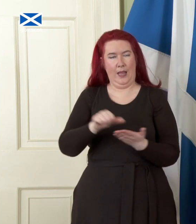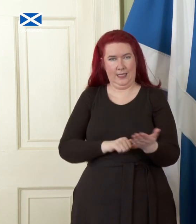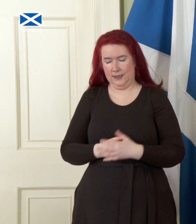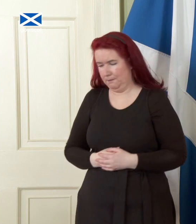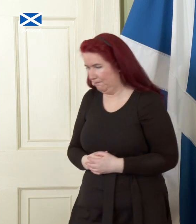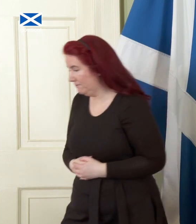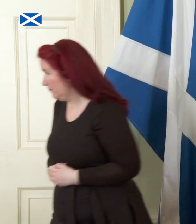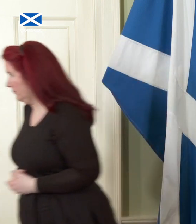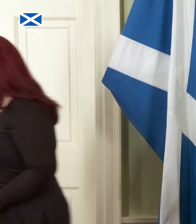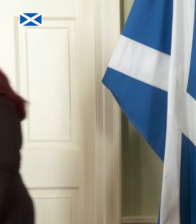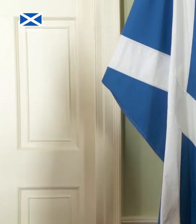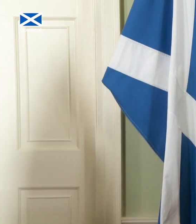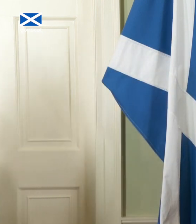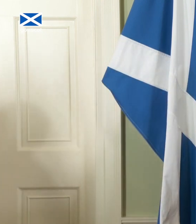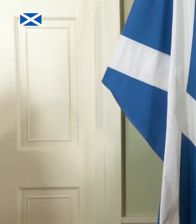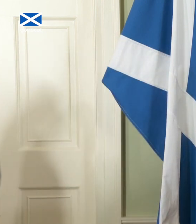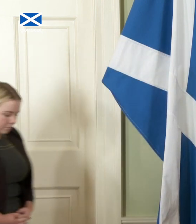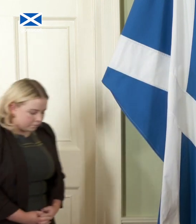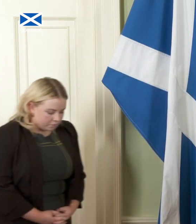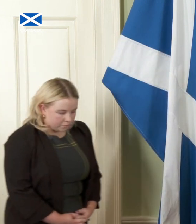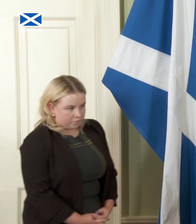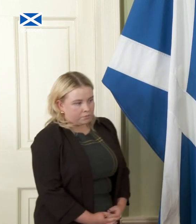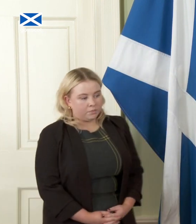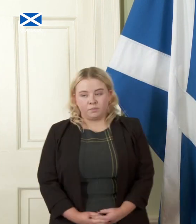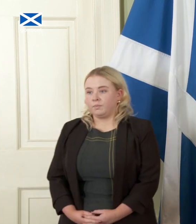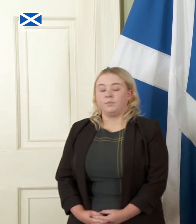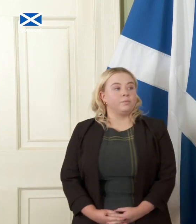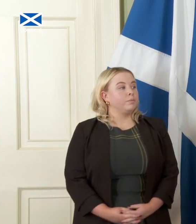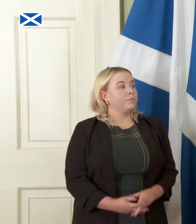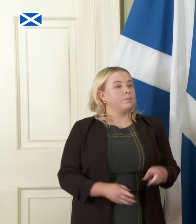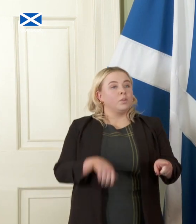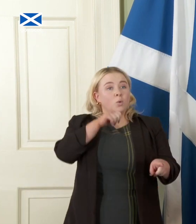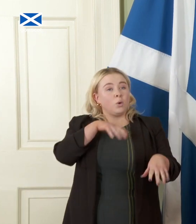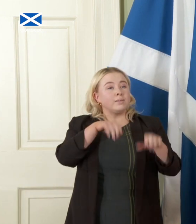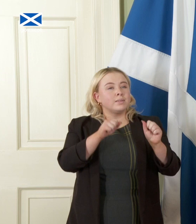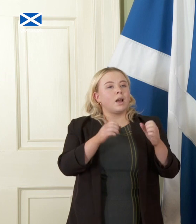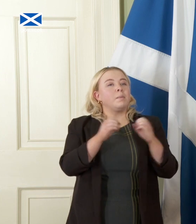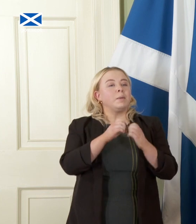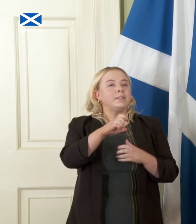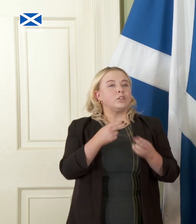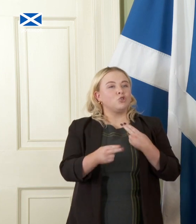list so that everybody gets the opportunity and I will start with Lynsey Bews from the BBC Lynsey.